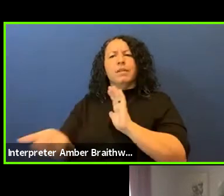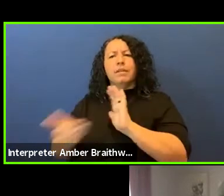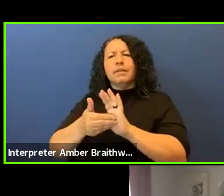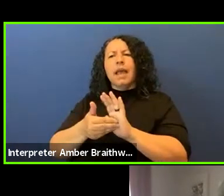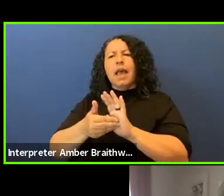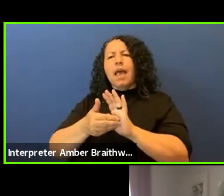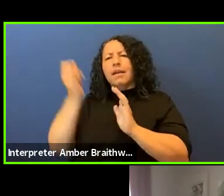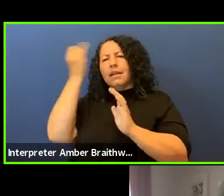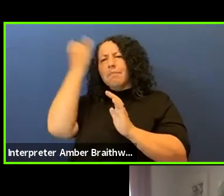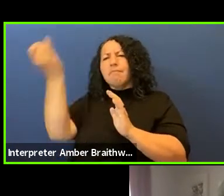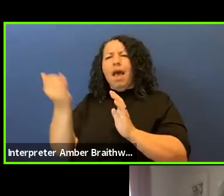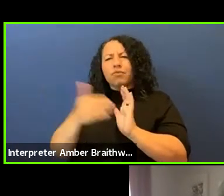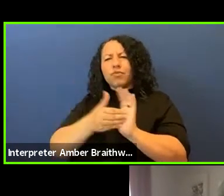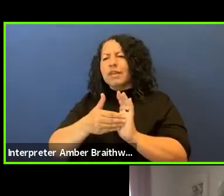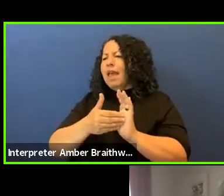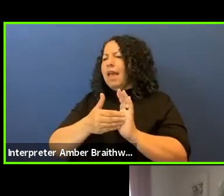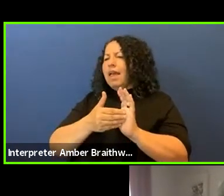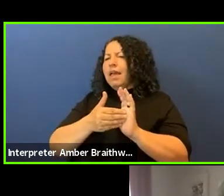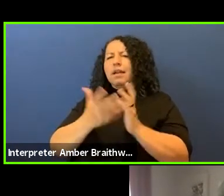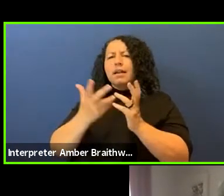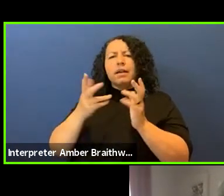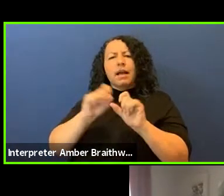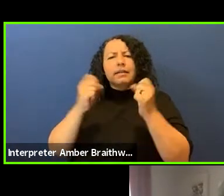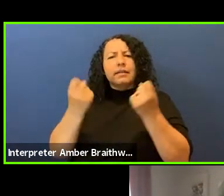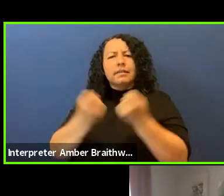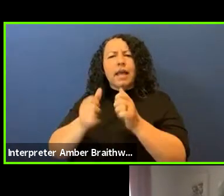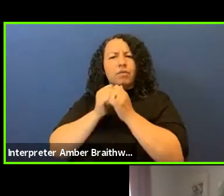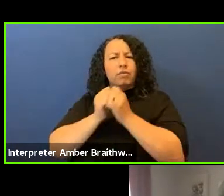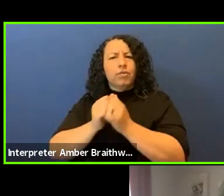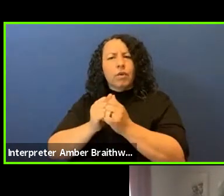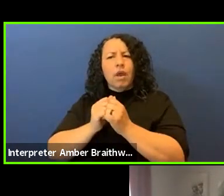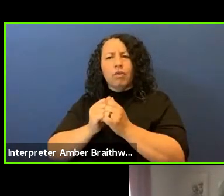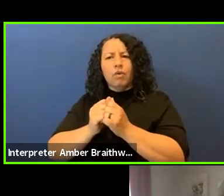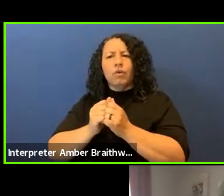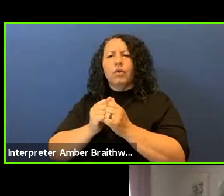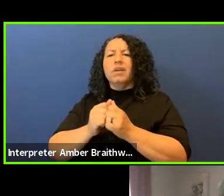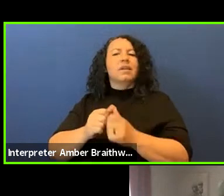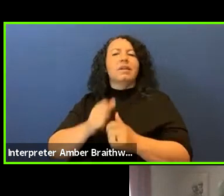a society together that doesn't have to involve